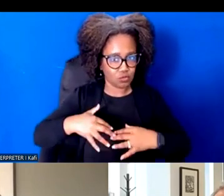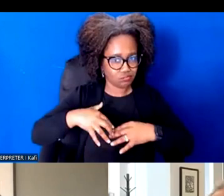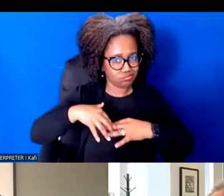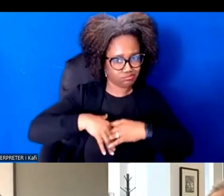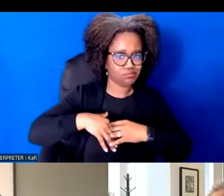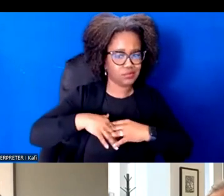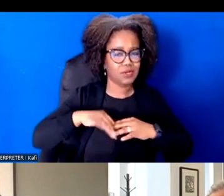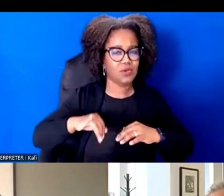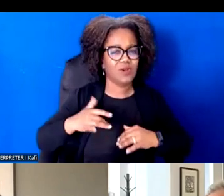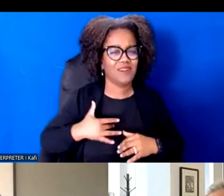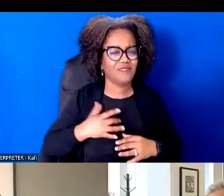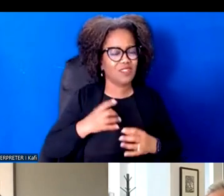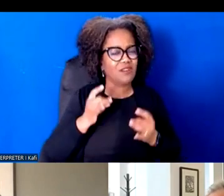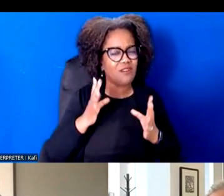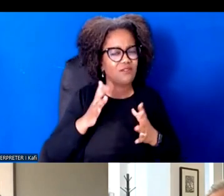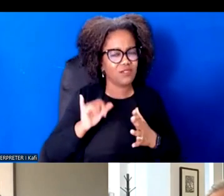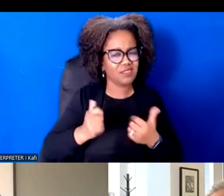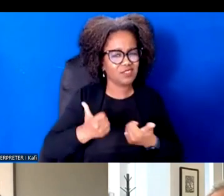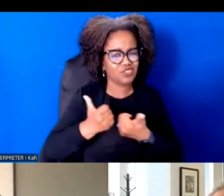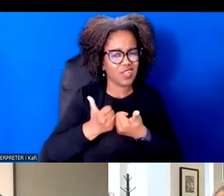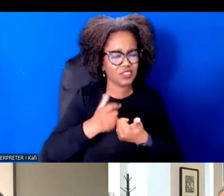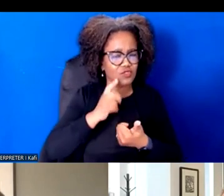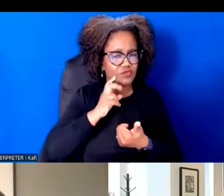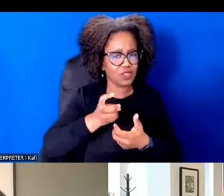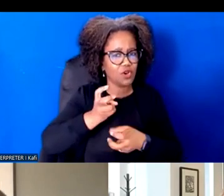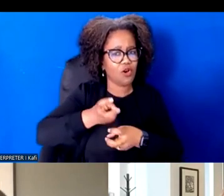And it's just a really steep hill to climb when it comes to how do we actually shift nerves?